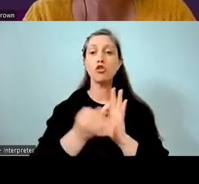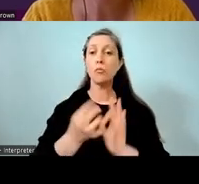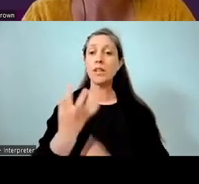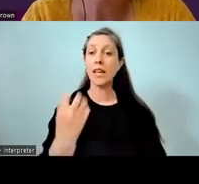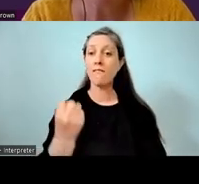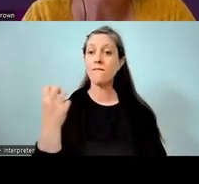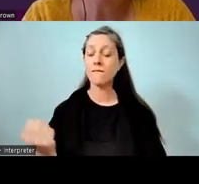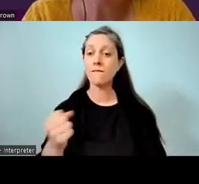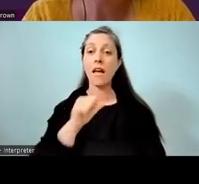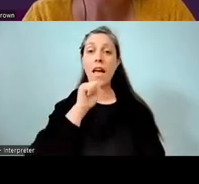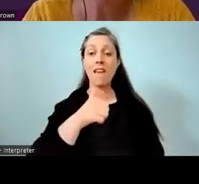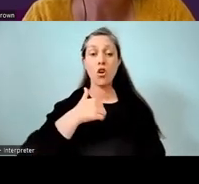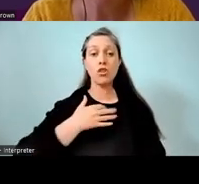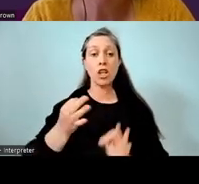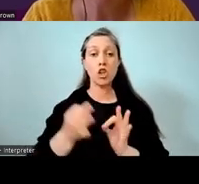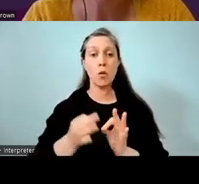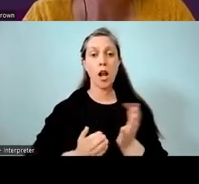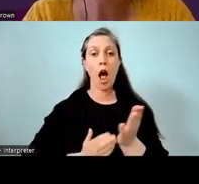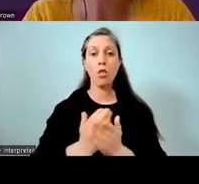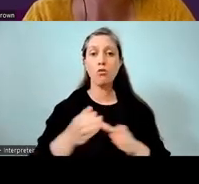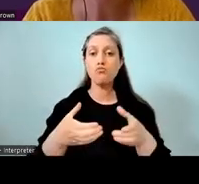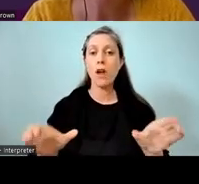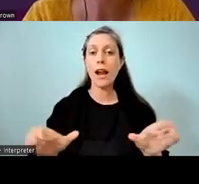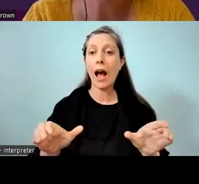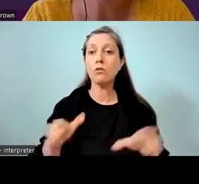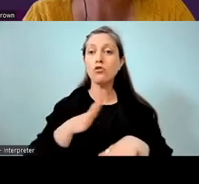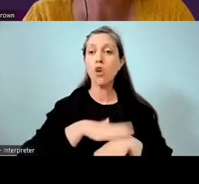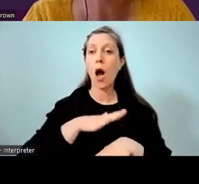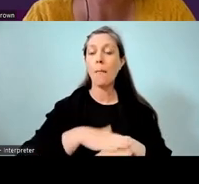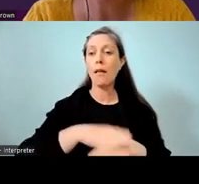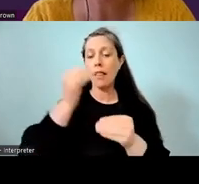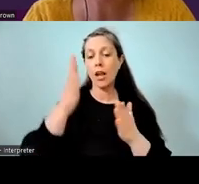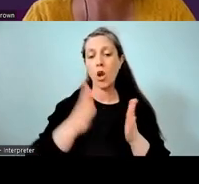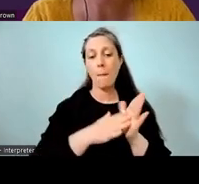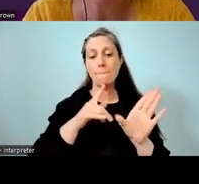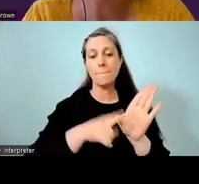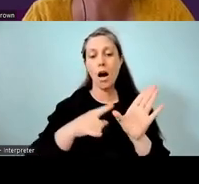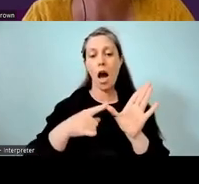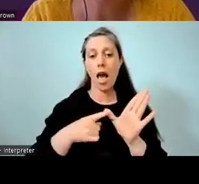If you require the service during the breakout room, please let Maya know, Maya Adler in the chat.